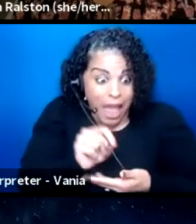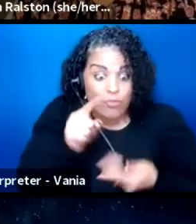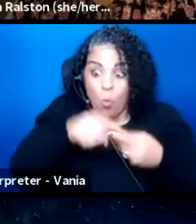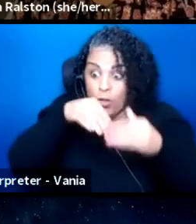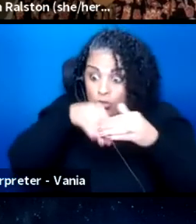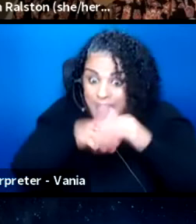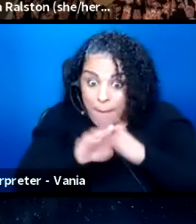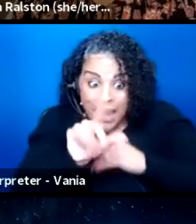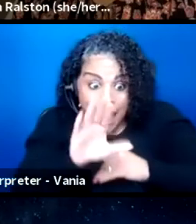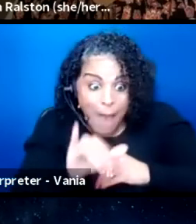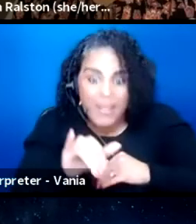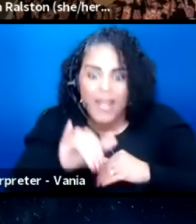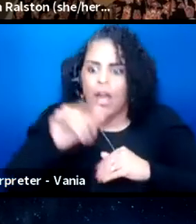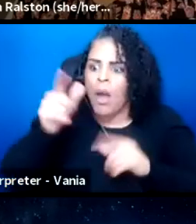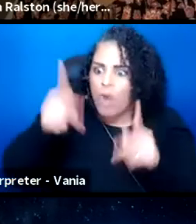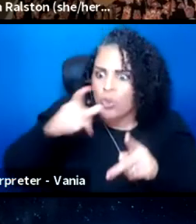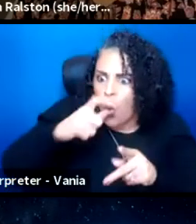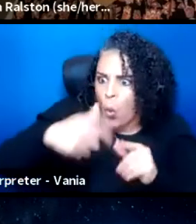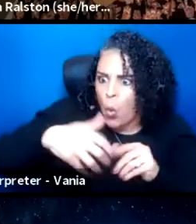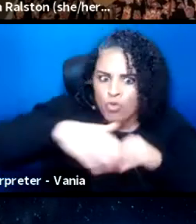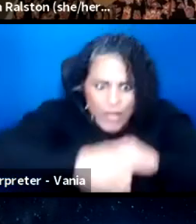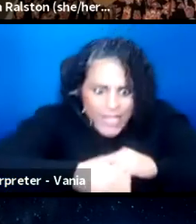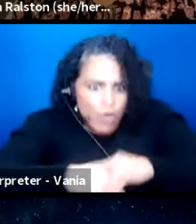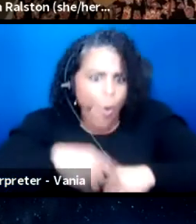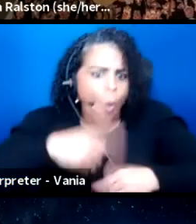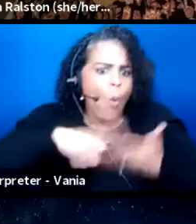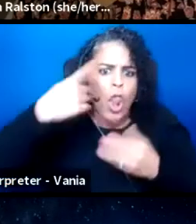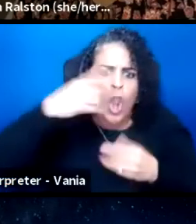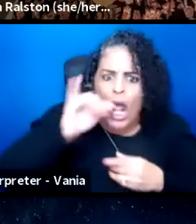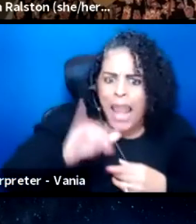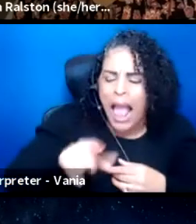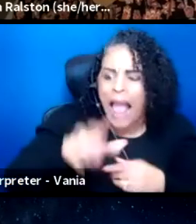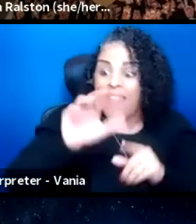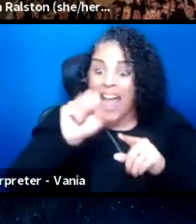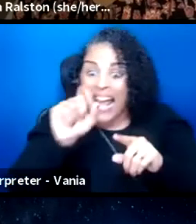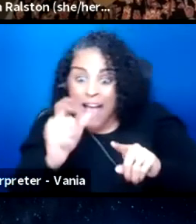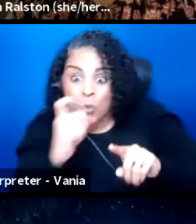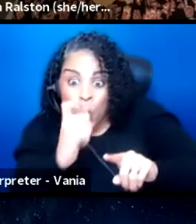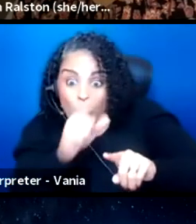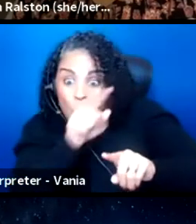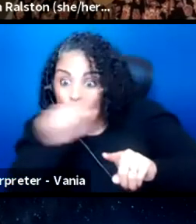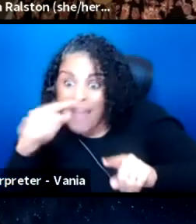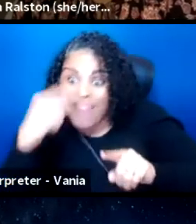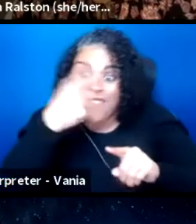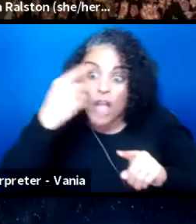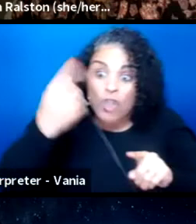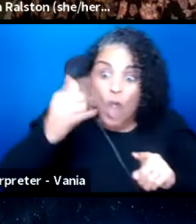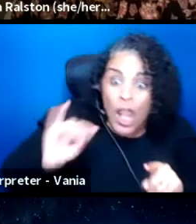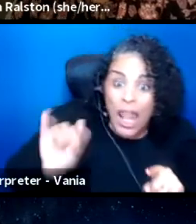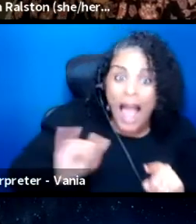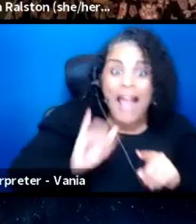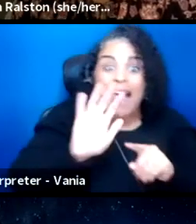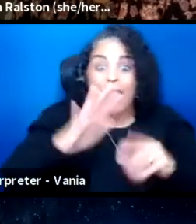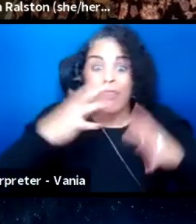this is who's going to greet you, this is what they look like, this is who the cast is going to be, this is what their face looks like, this is their costume